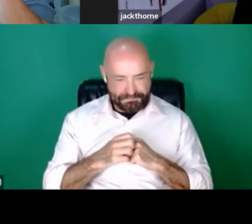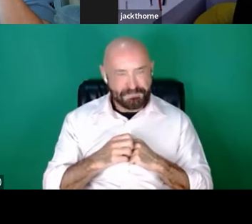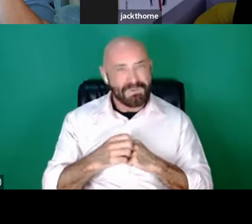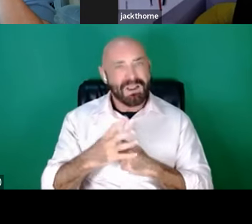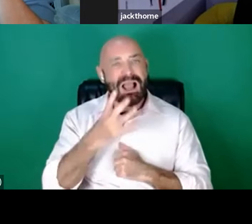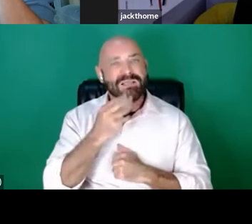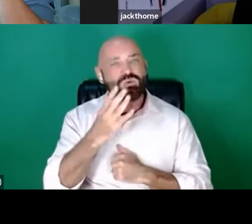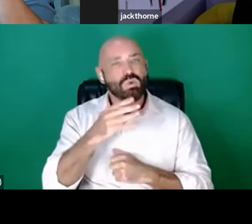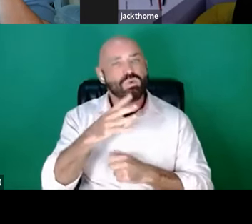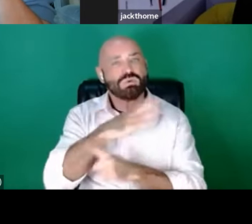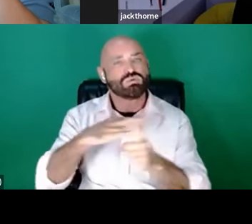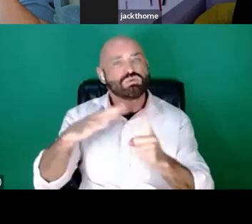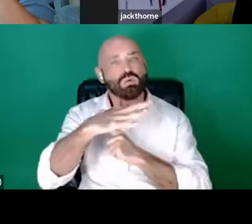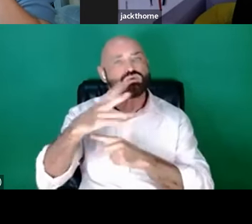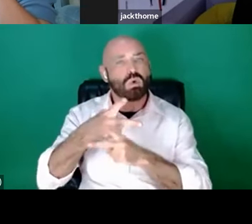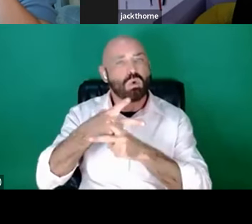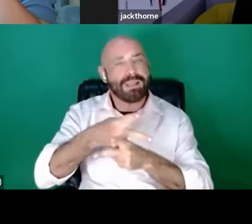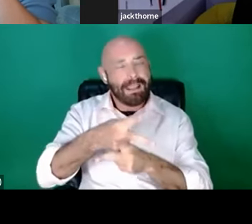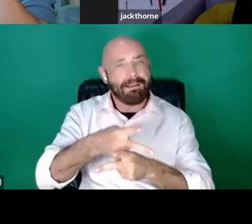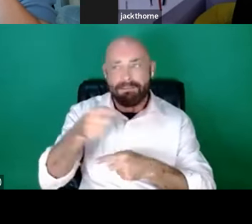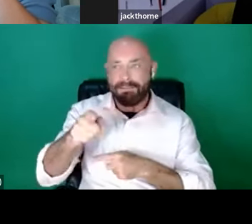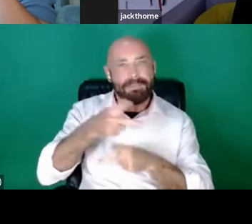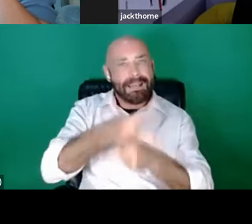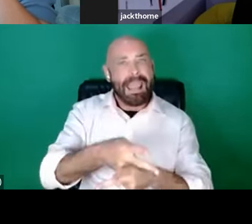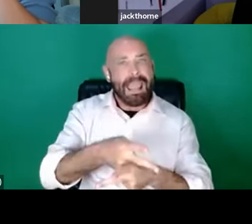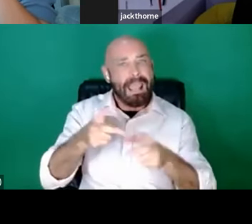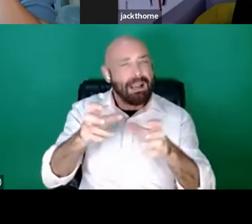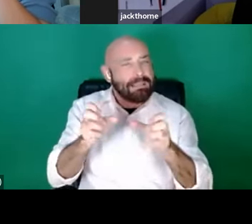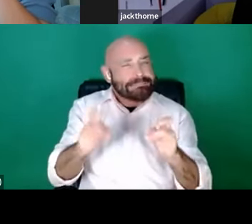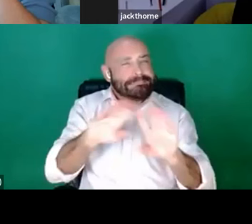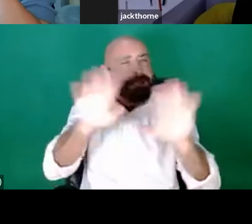and the care system, and has support